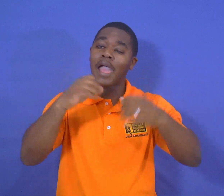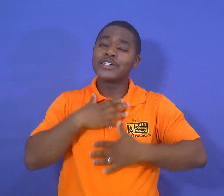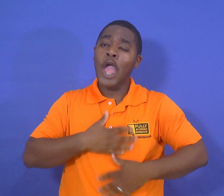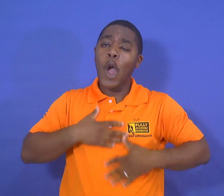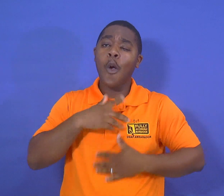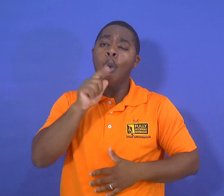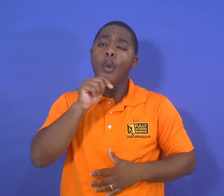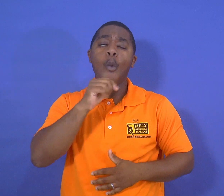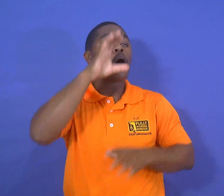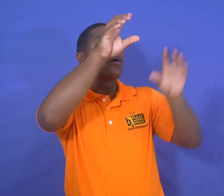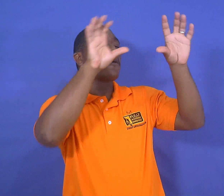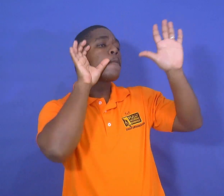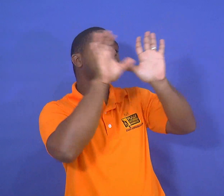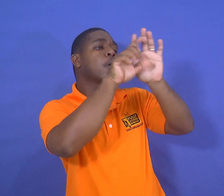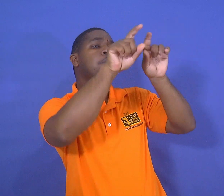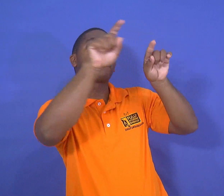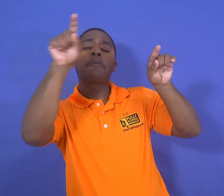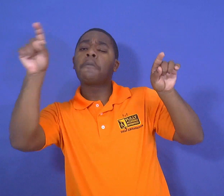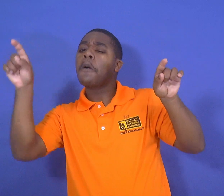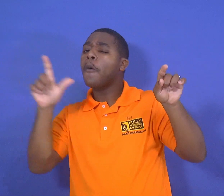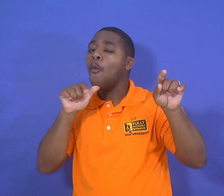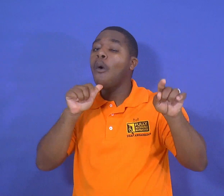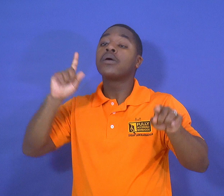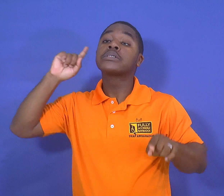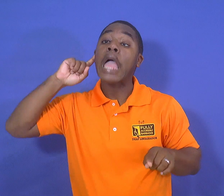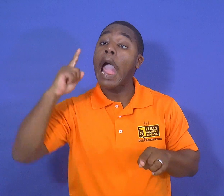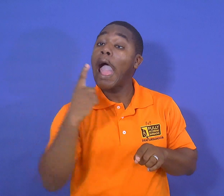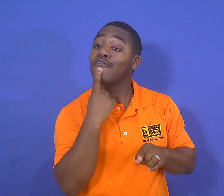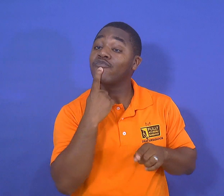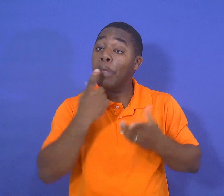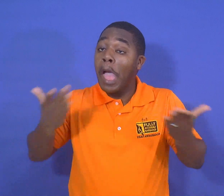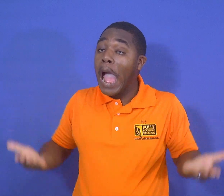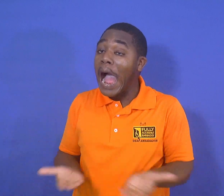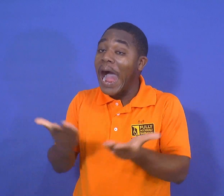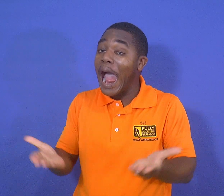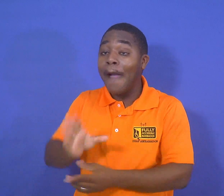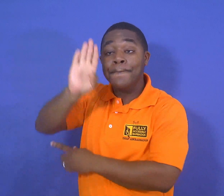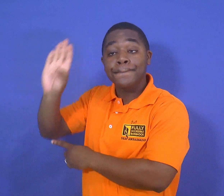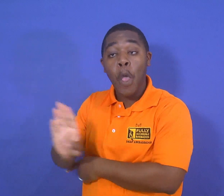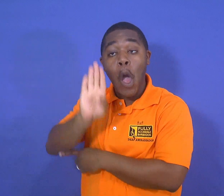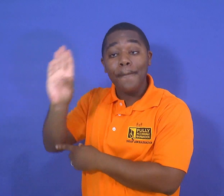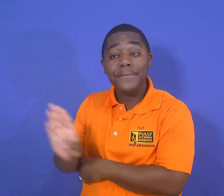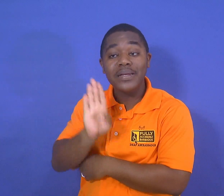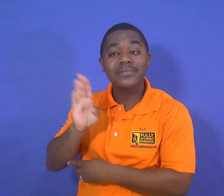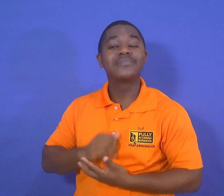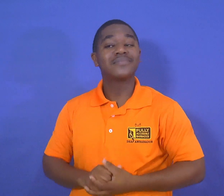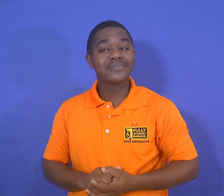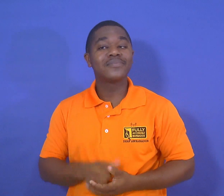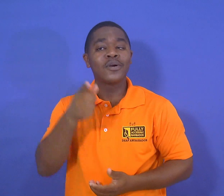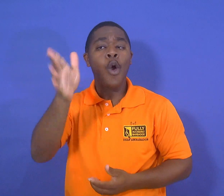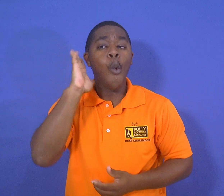and learning about them those persons featured will be deaf people from right here in Barbados